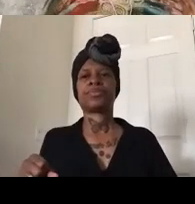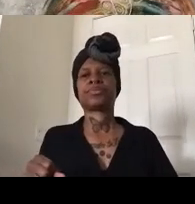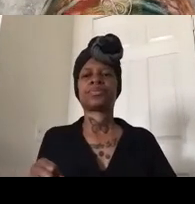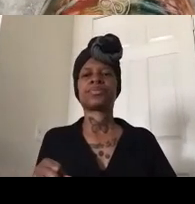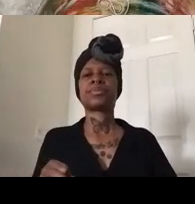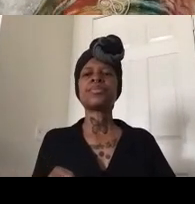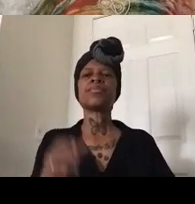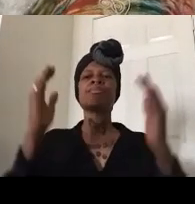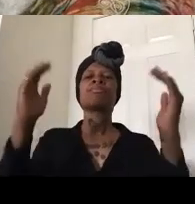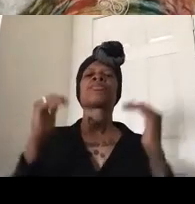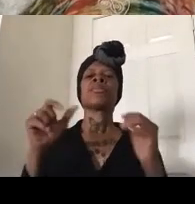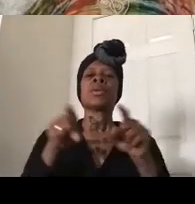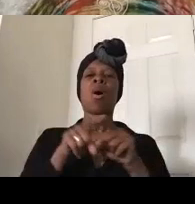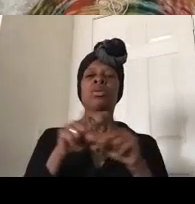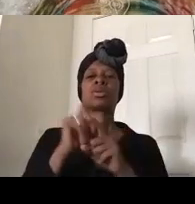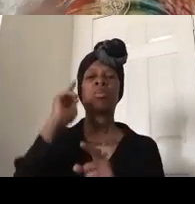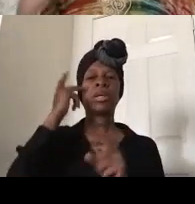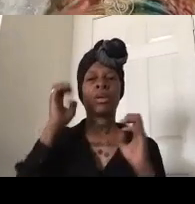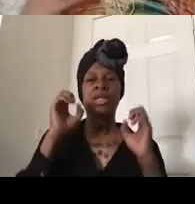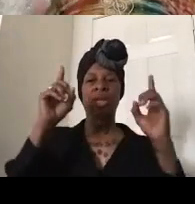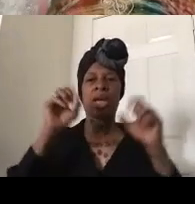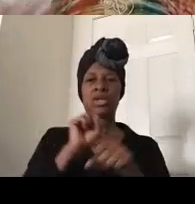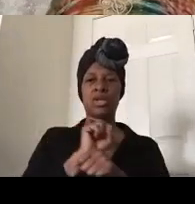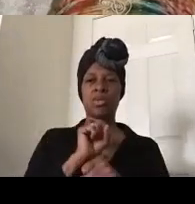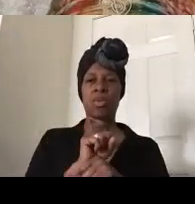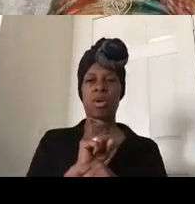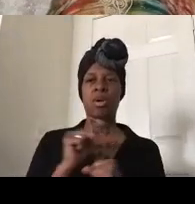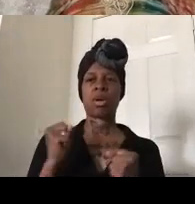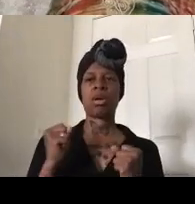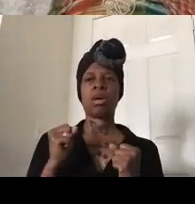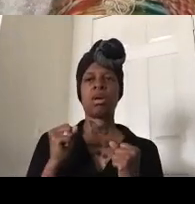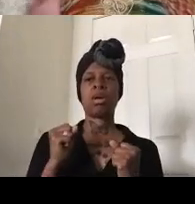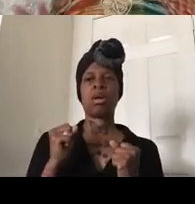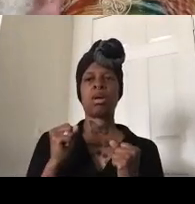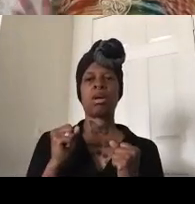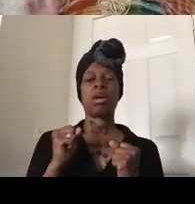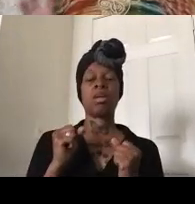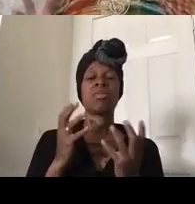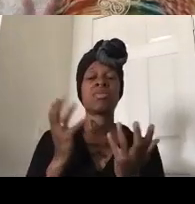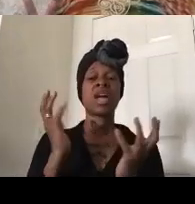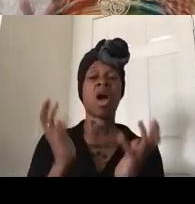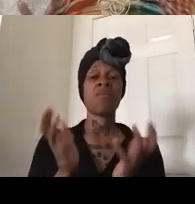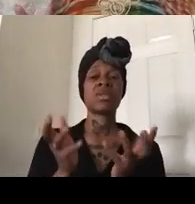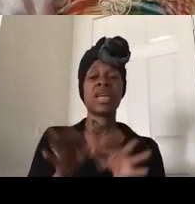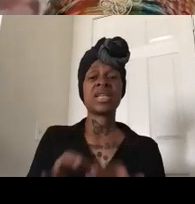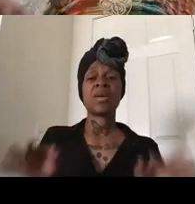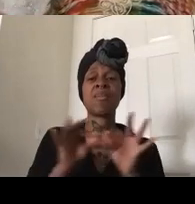political education right so a lot of this conversation is super important and i see the chat asking about defunding the police which